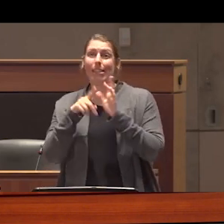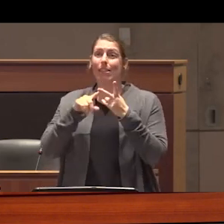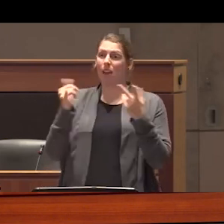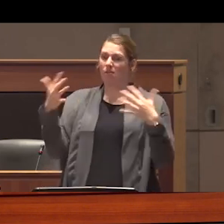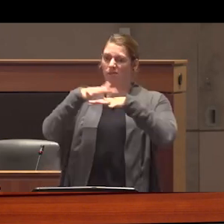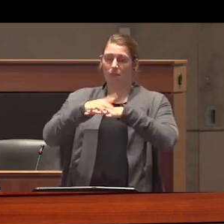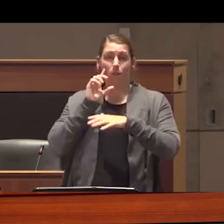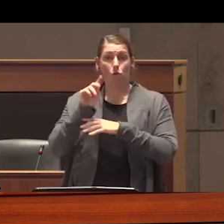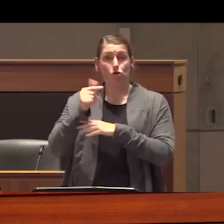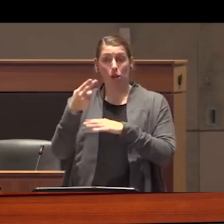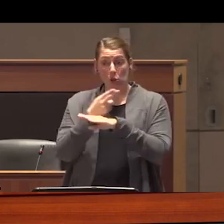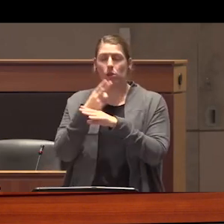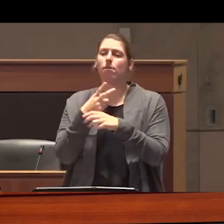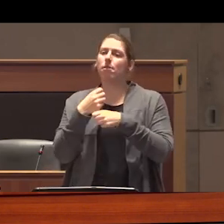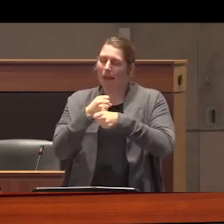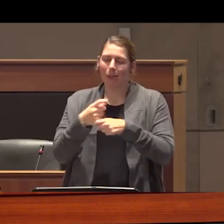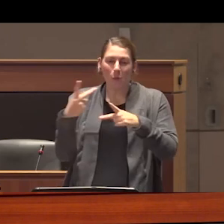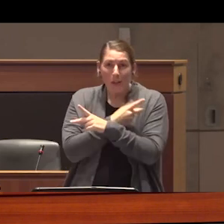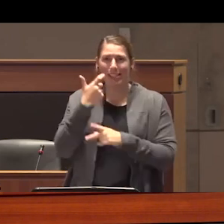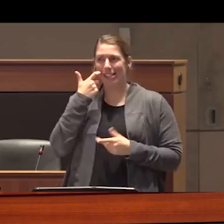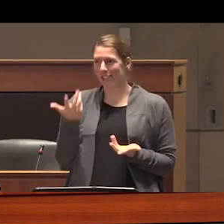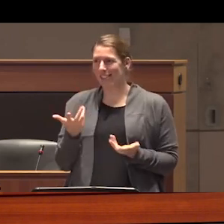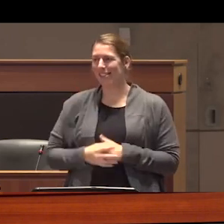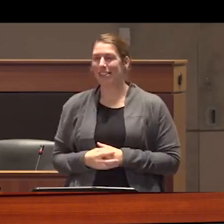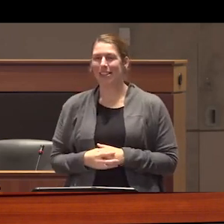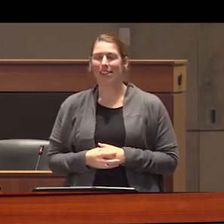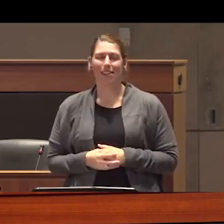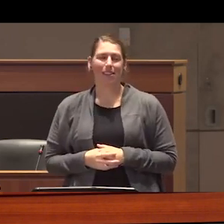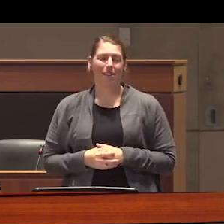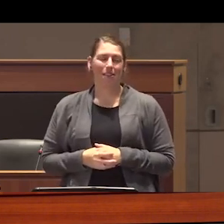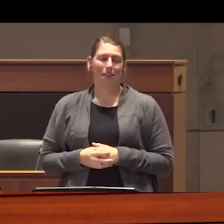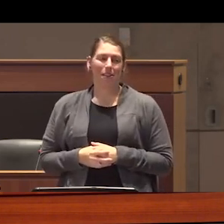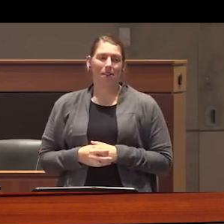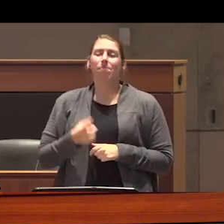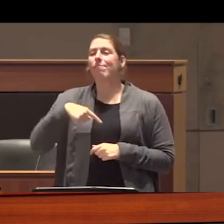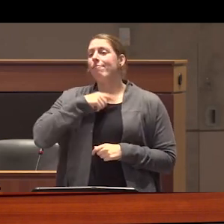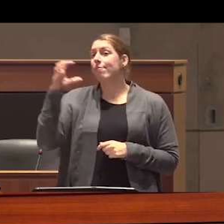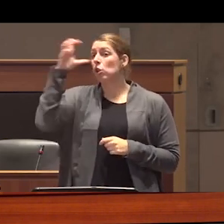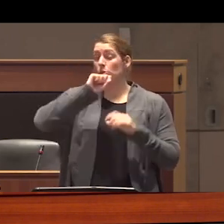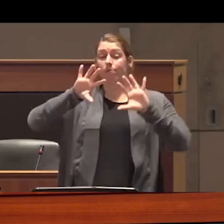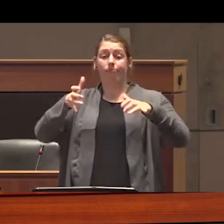drug use produce addiction we are encouraged to lump all drug users together under the sole